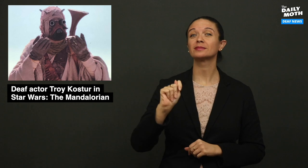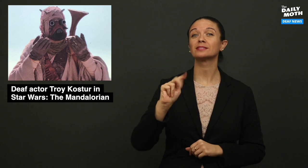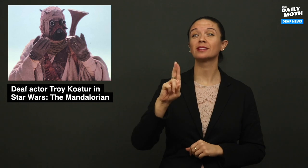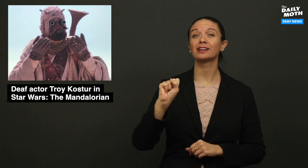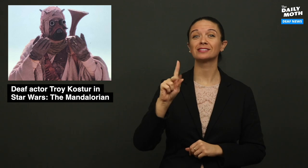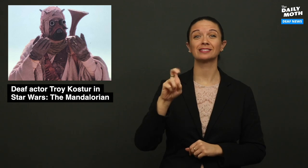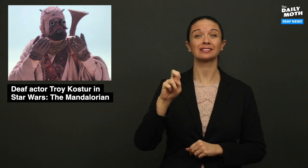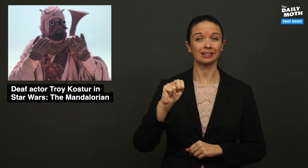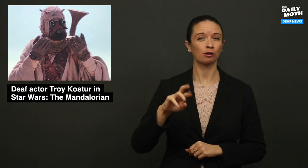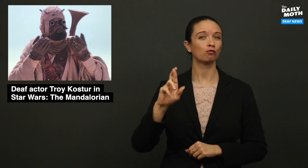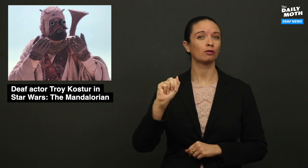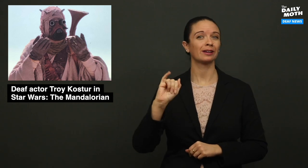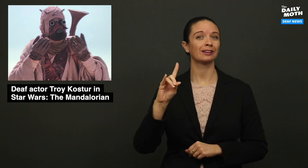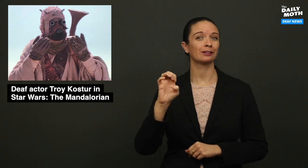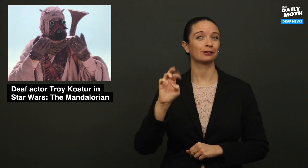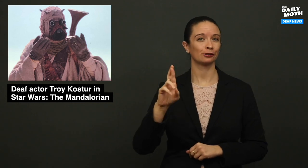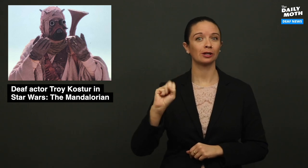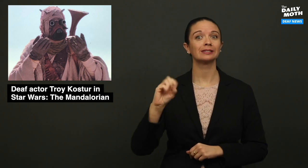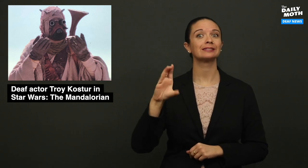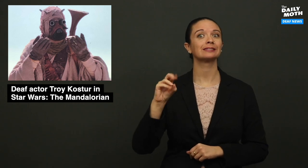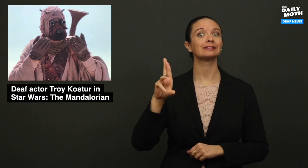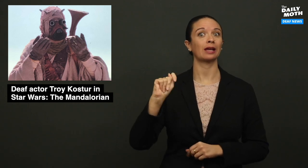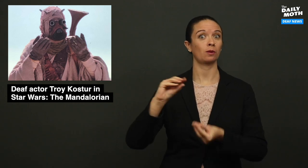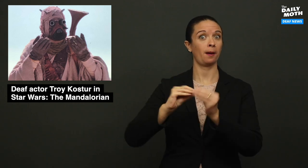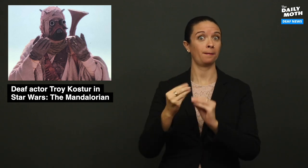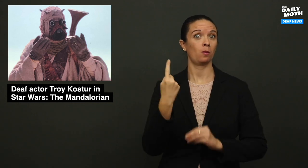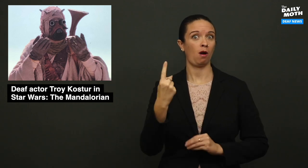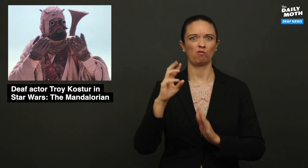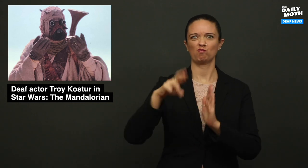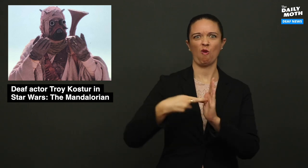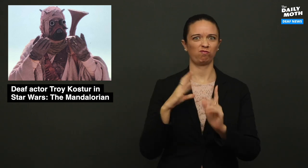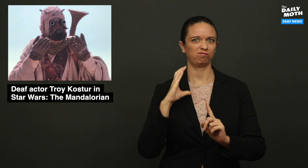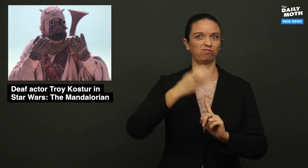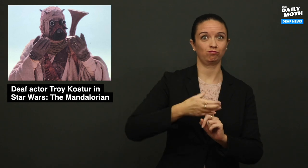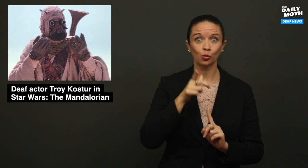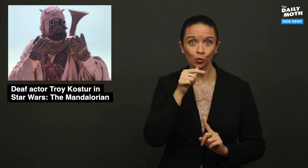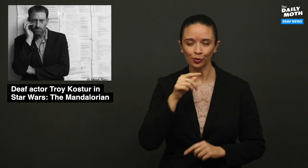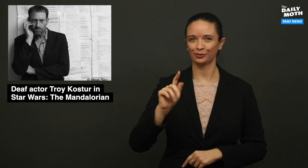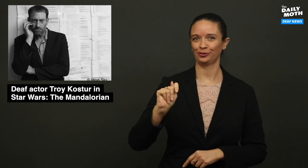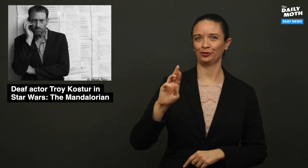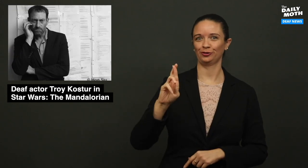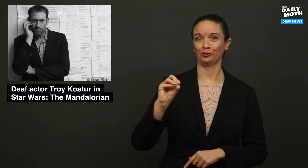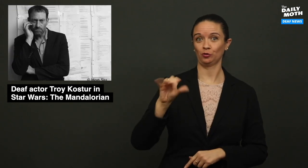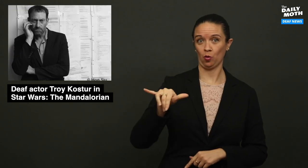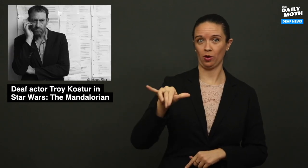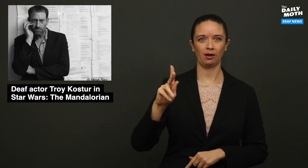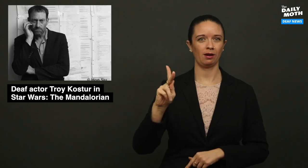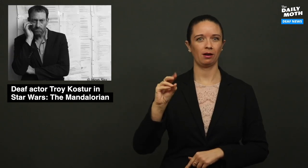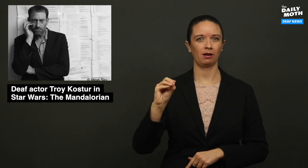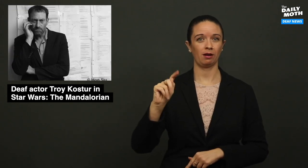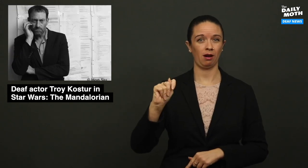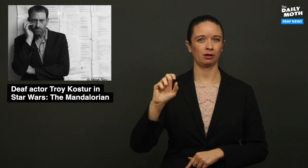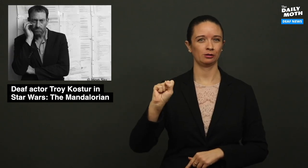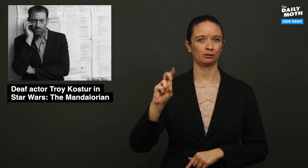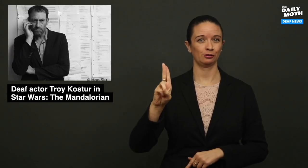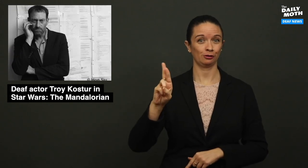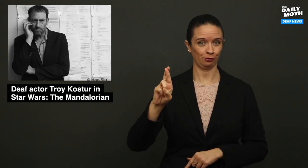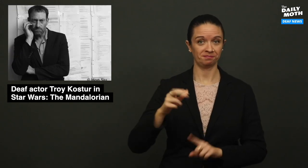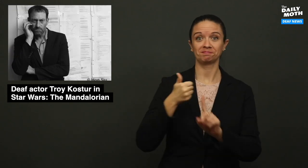Tusken Raider Scout #1 role is played by Troy Kotsur,